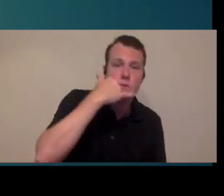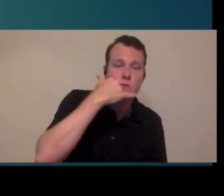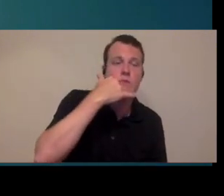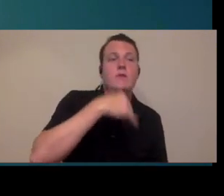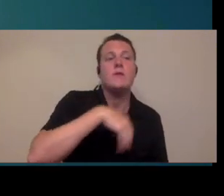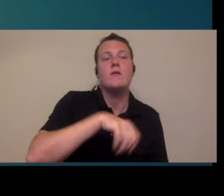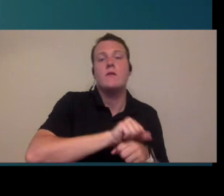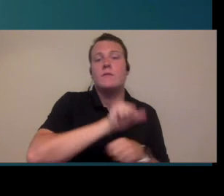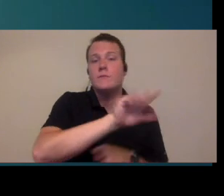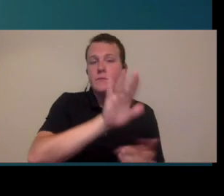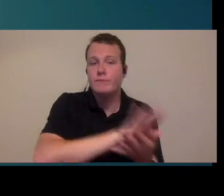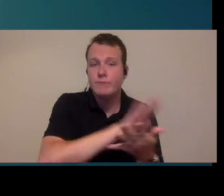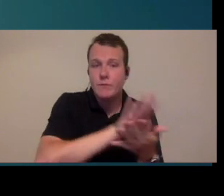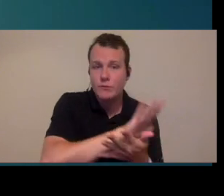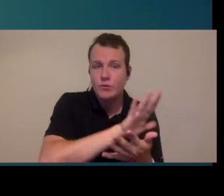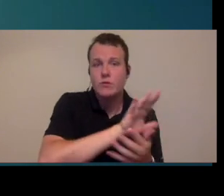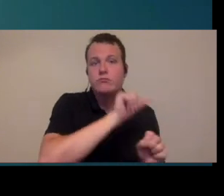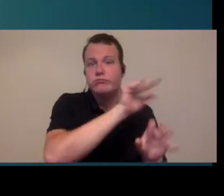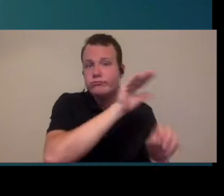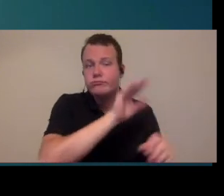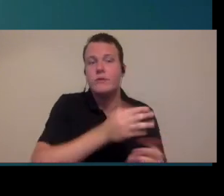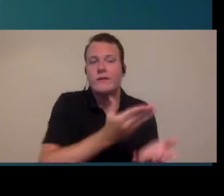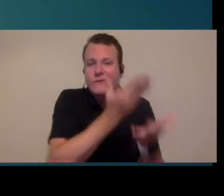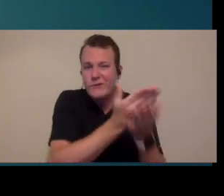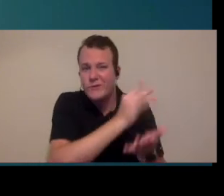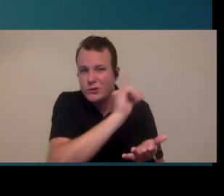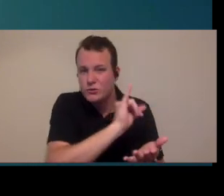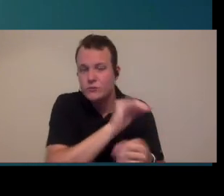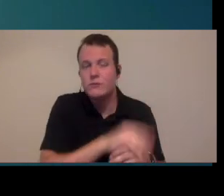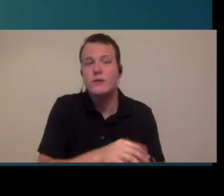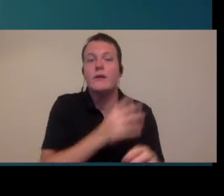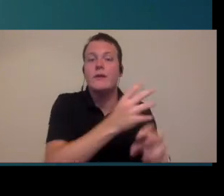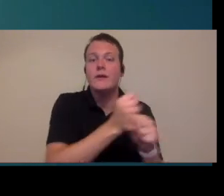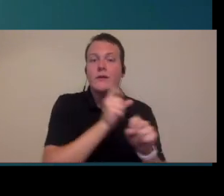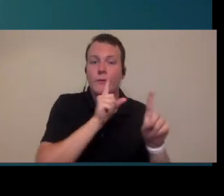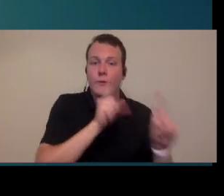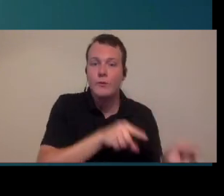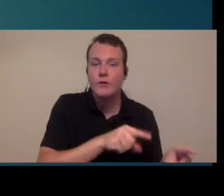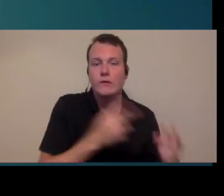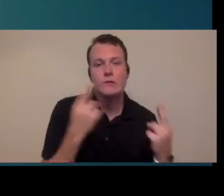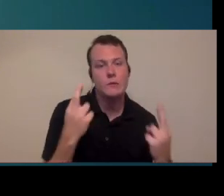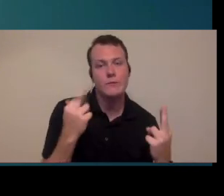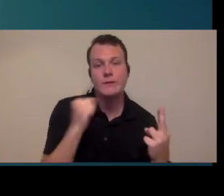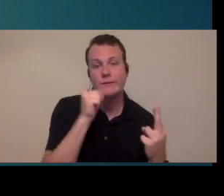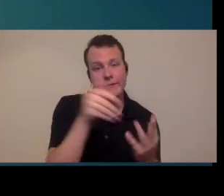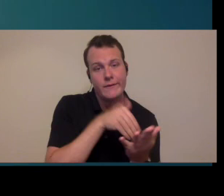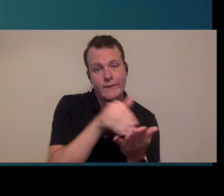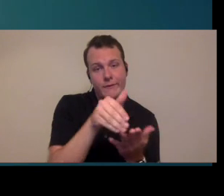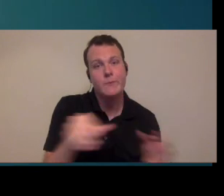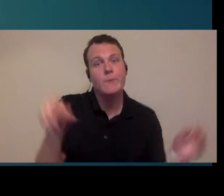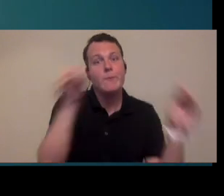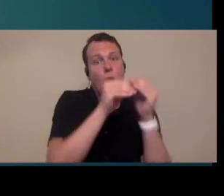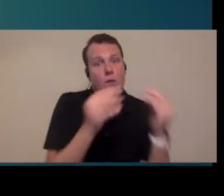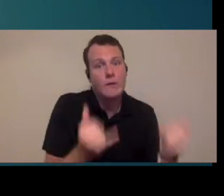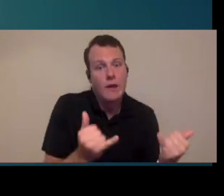maybe sending out new patient paperwork there benefits obtaining orders hopefully we won't have to do that much longer but